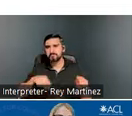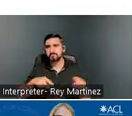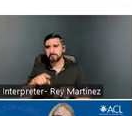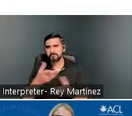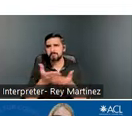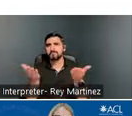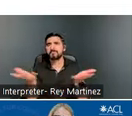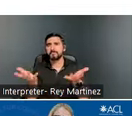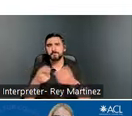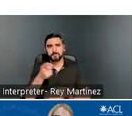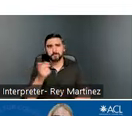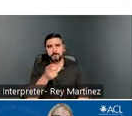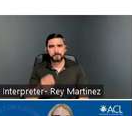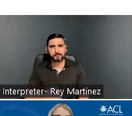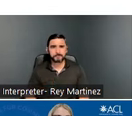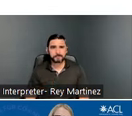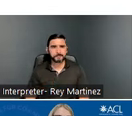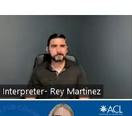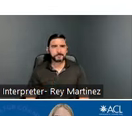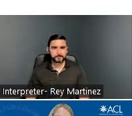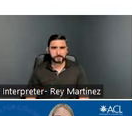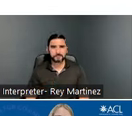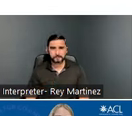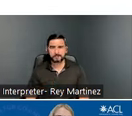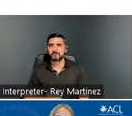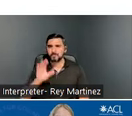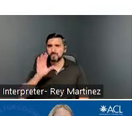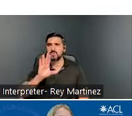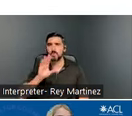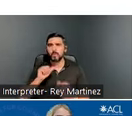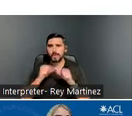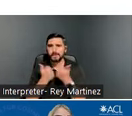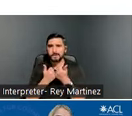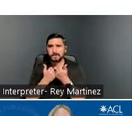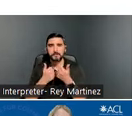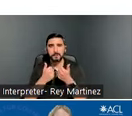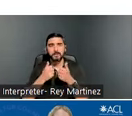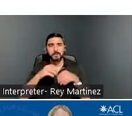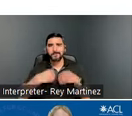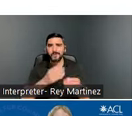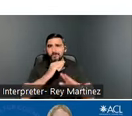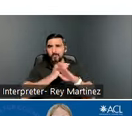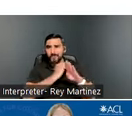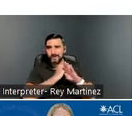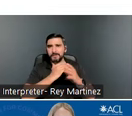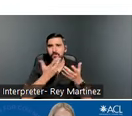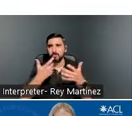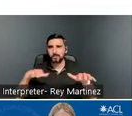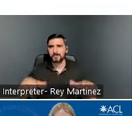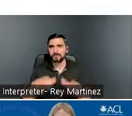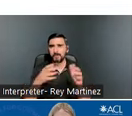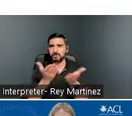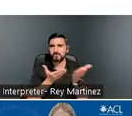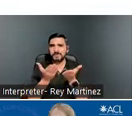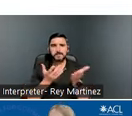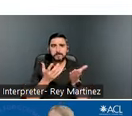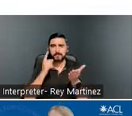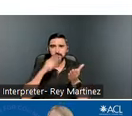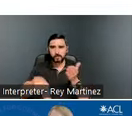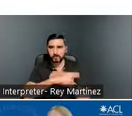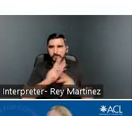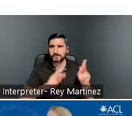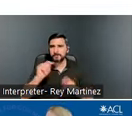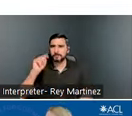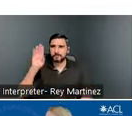What preventative or responsive service might your agency be able to provide individuals with TBI?